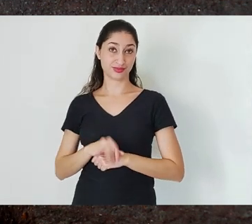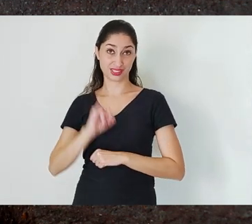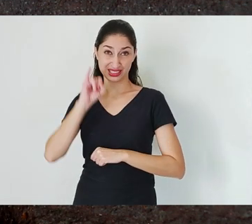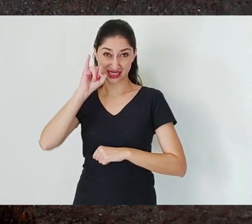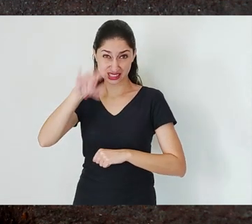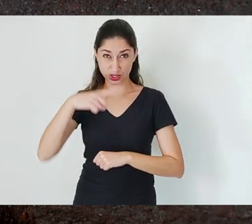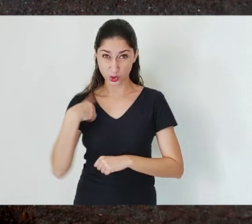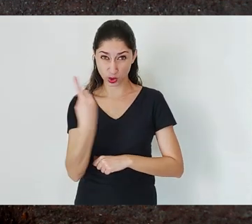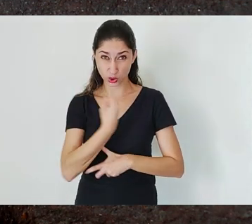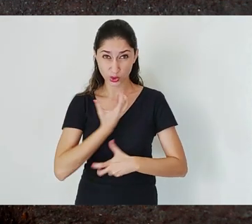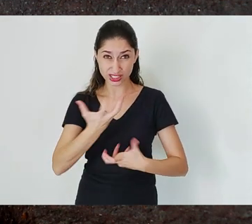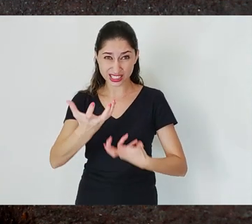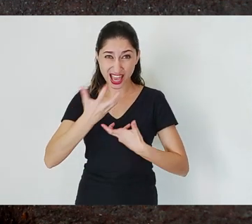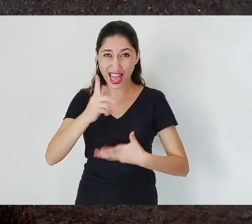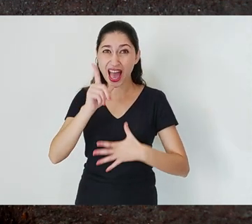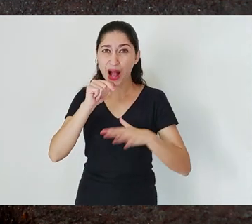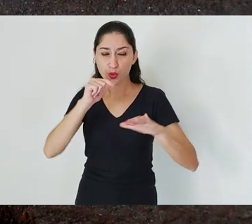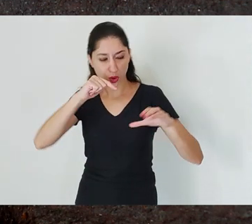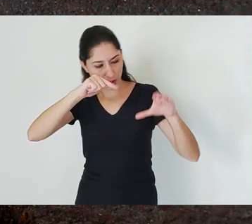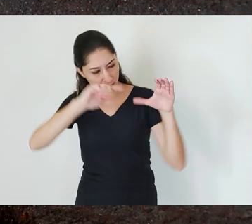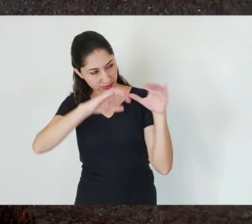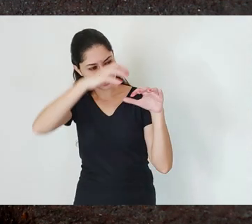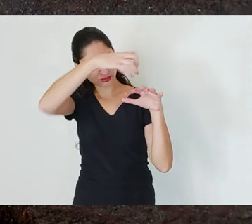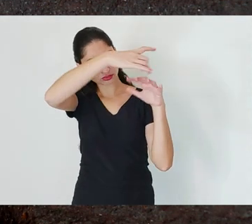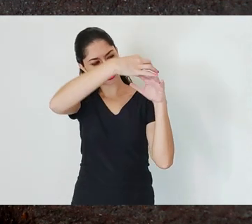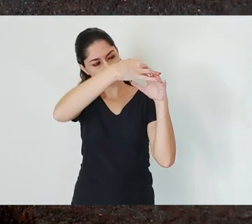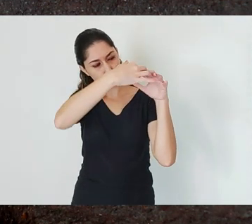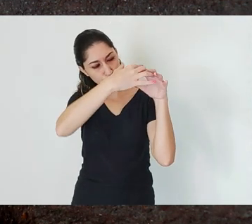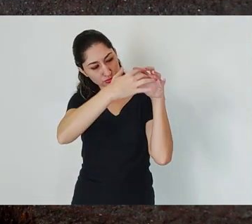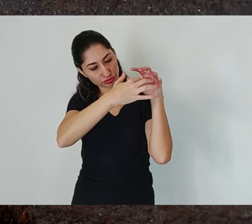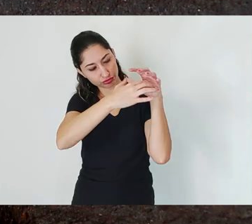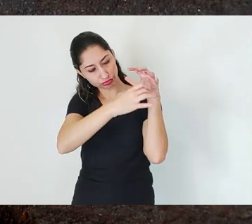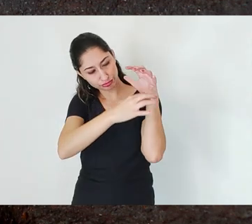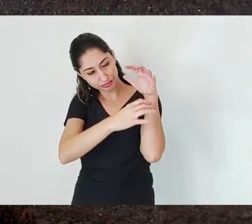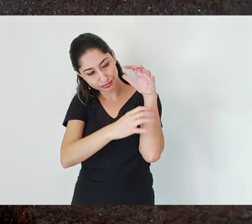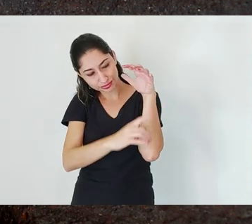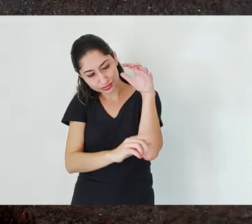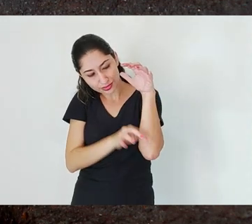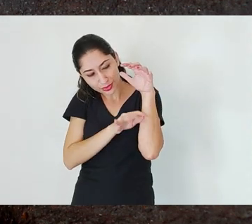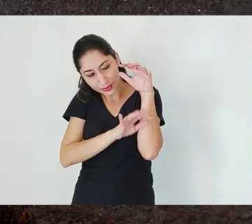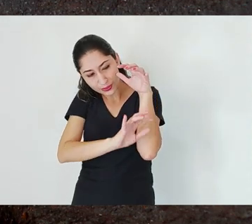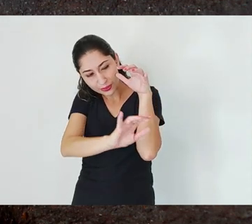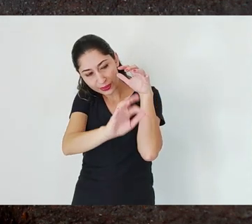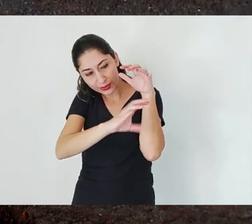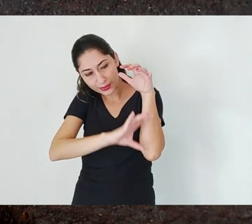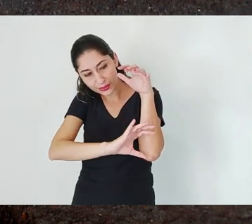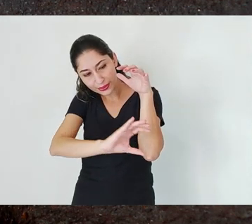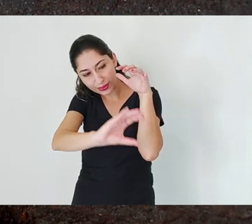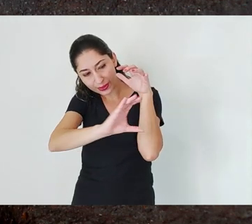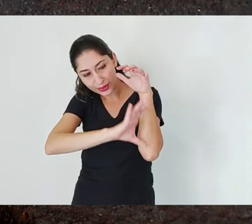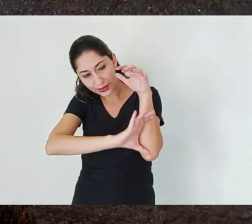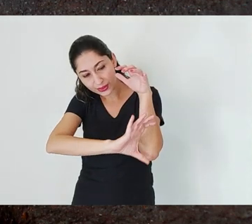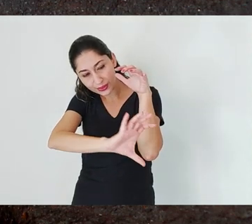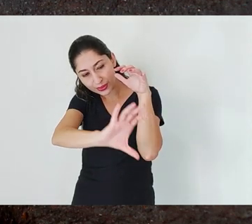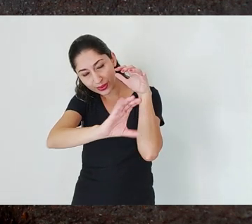want to store water, that water droplet that falls at the mountain summit will be stored in that